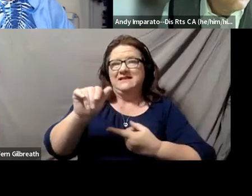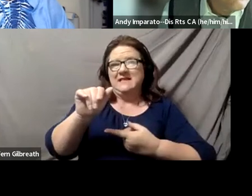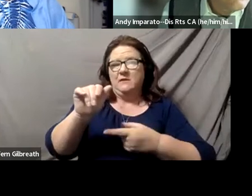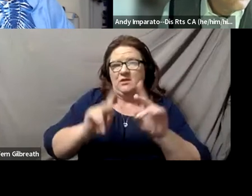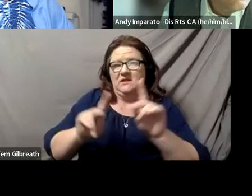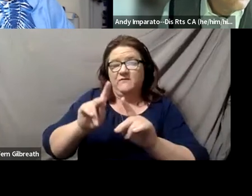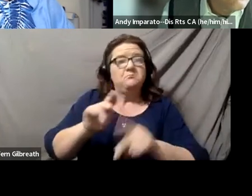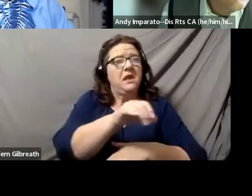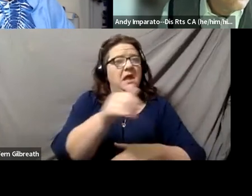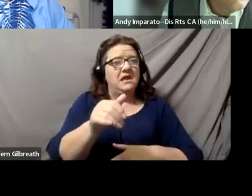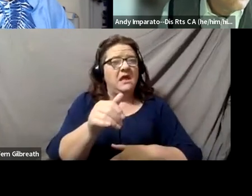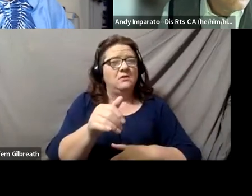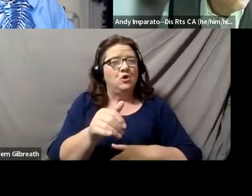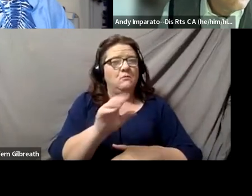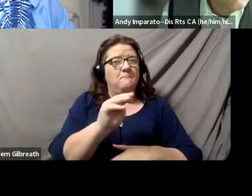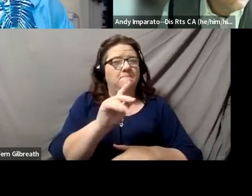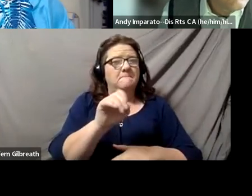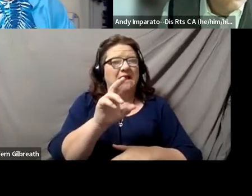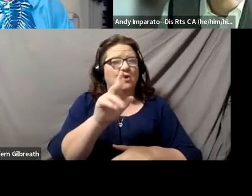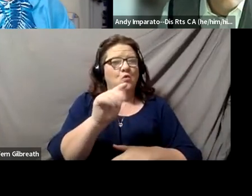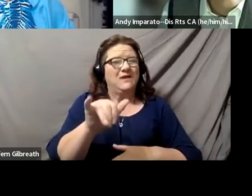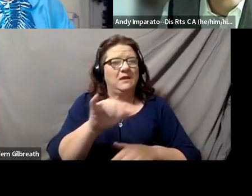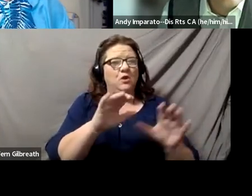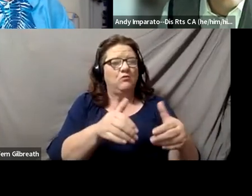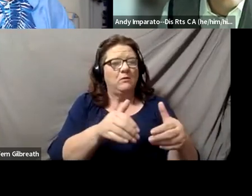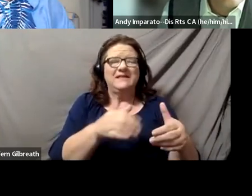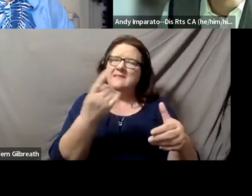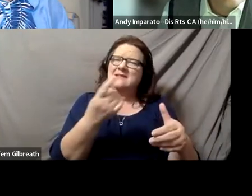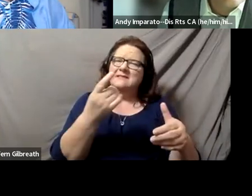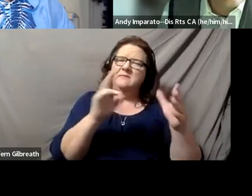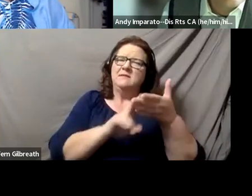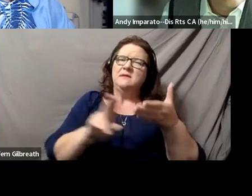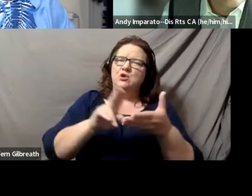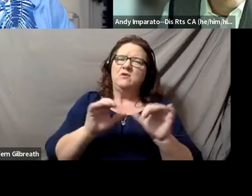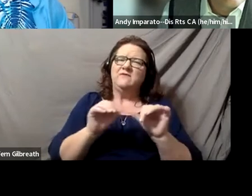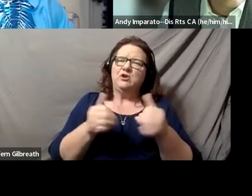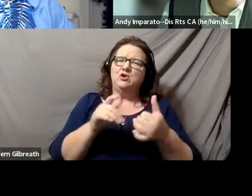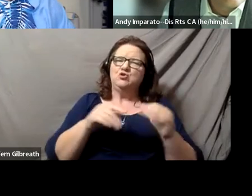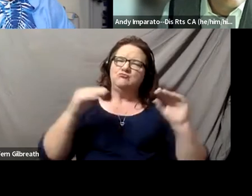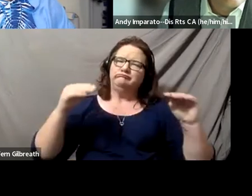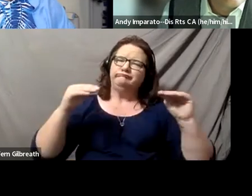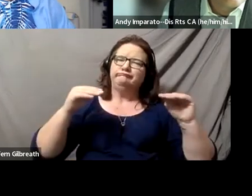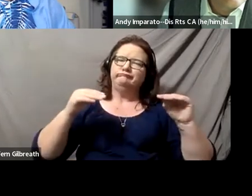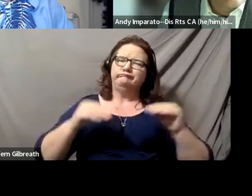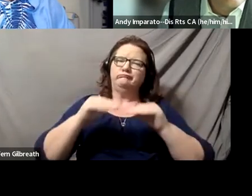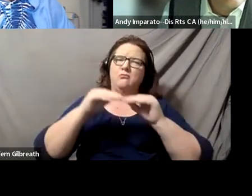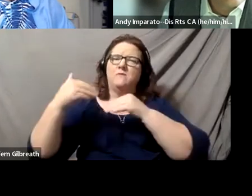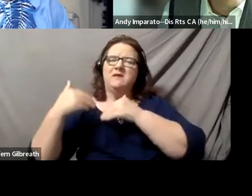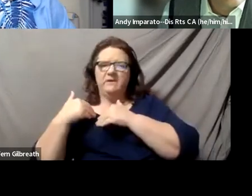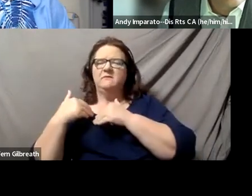and other minority groups is something that universities and associations need to take more responsibility for.